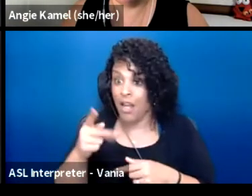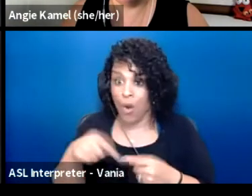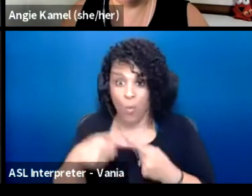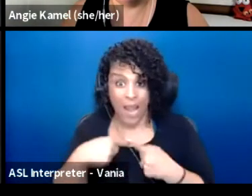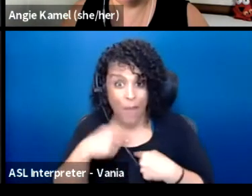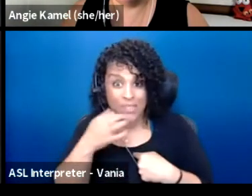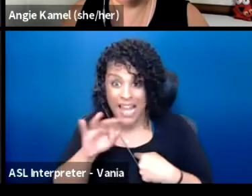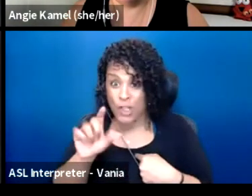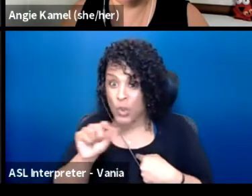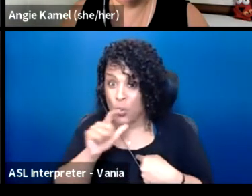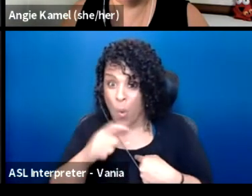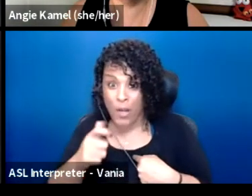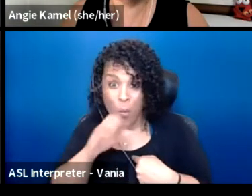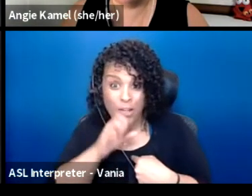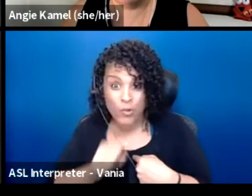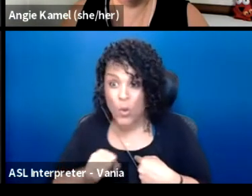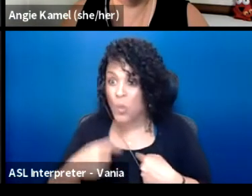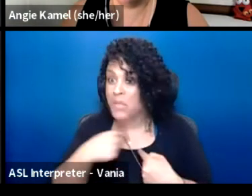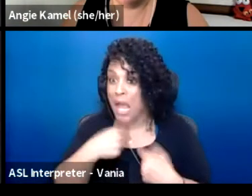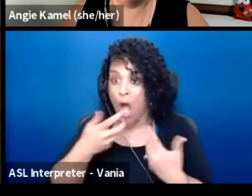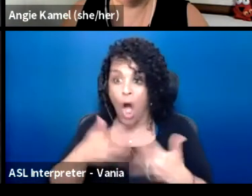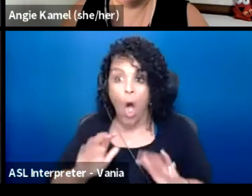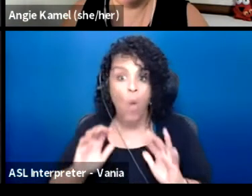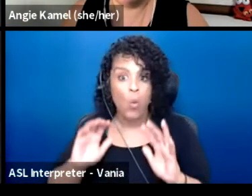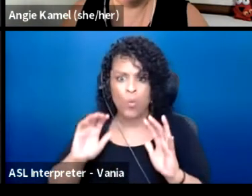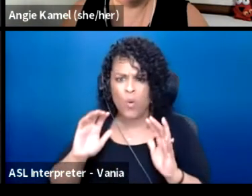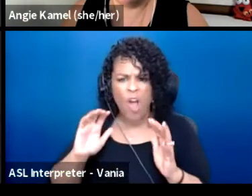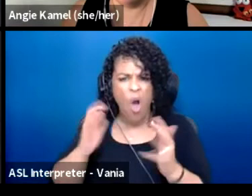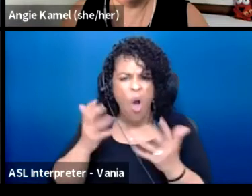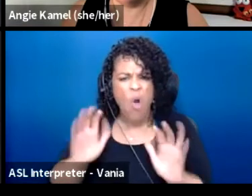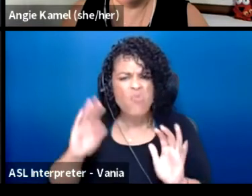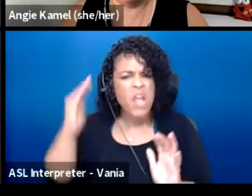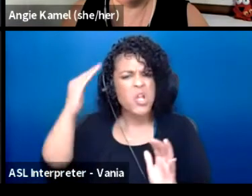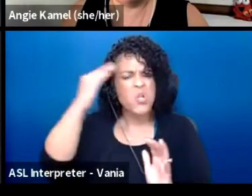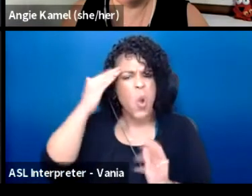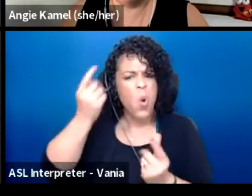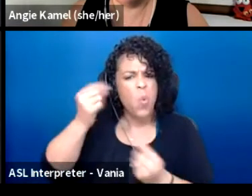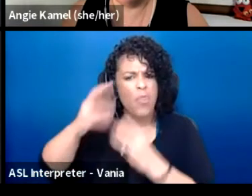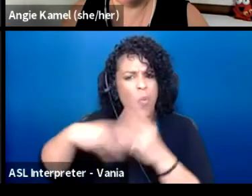I was already socialized and conditioned to what I thought the world was supposed to be. So we have a lot of work to do.